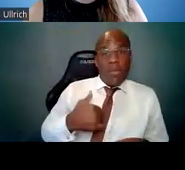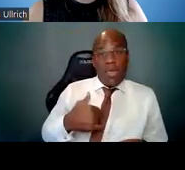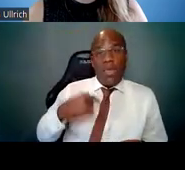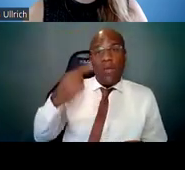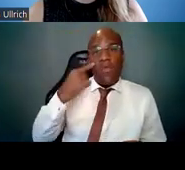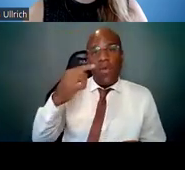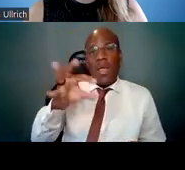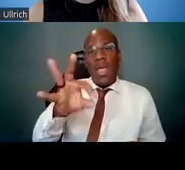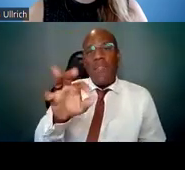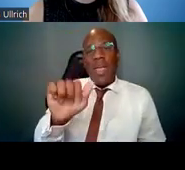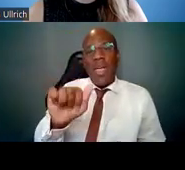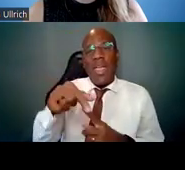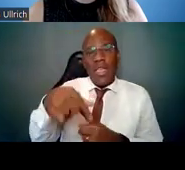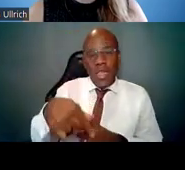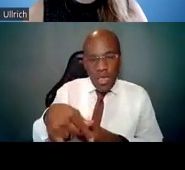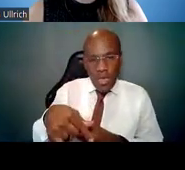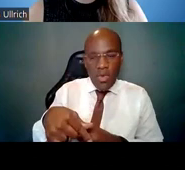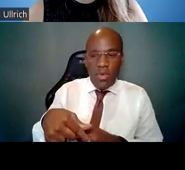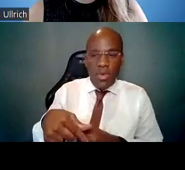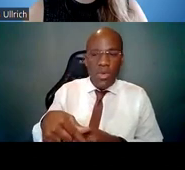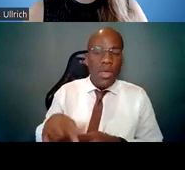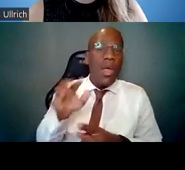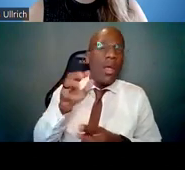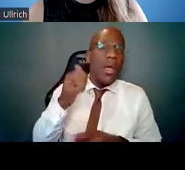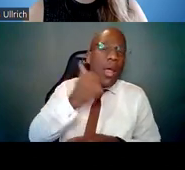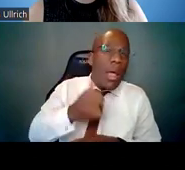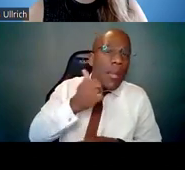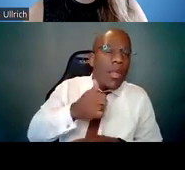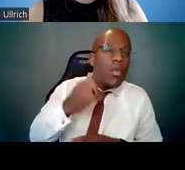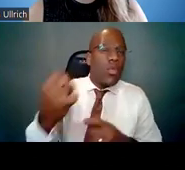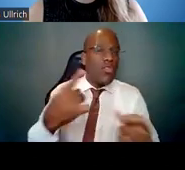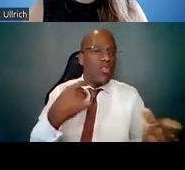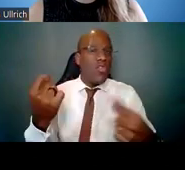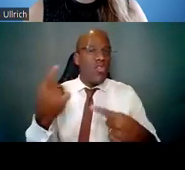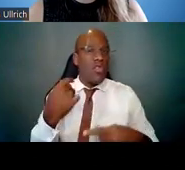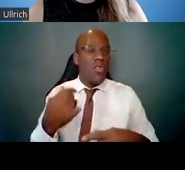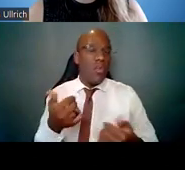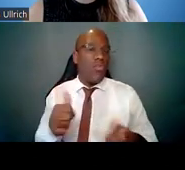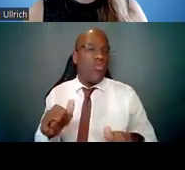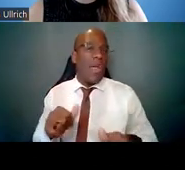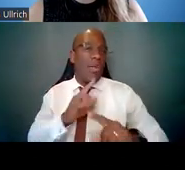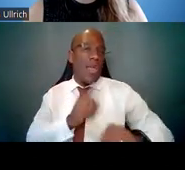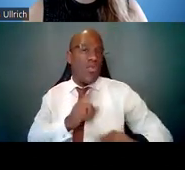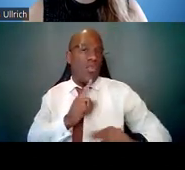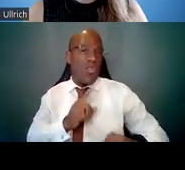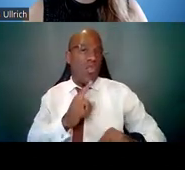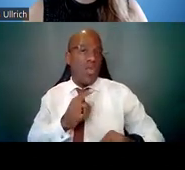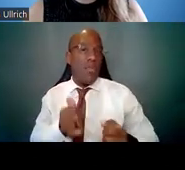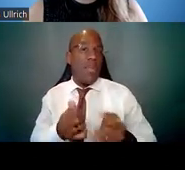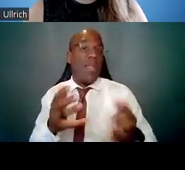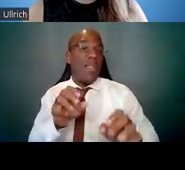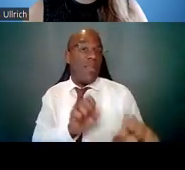that we found in the Q and A Box, and we will try to address those. So Lauren, are you ready to take it?